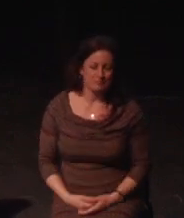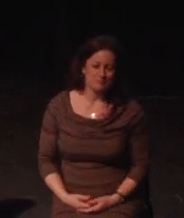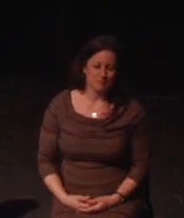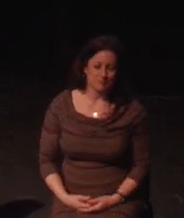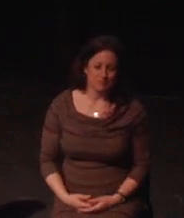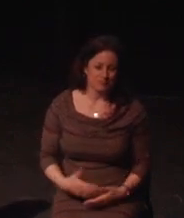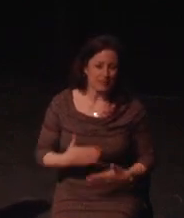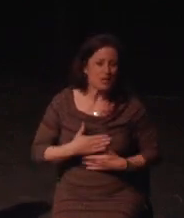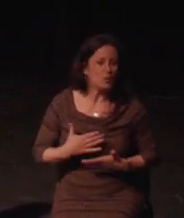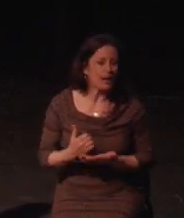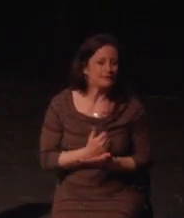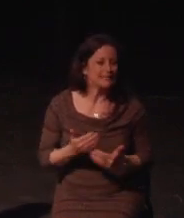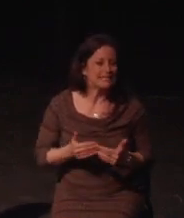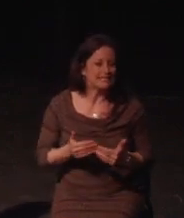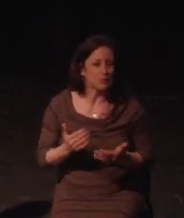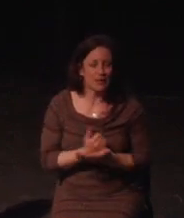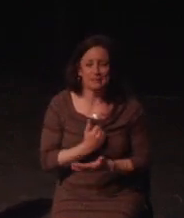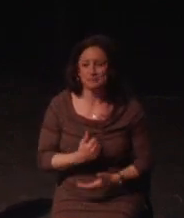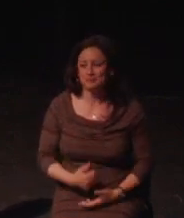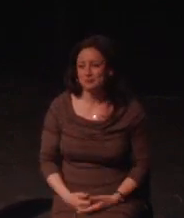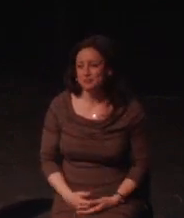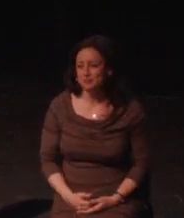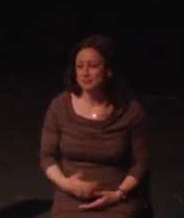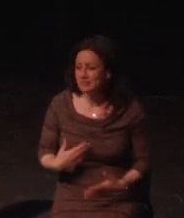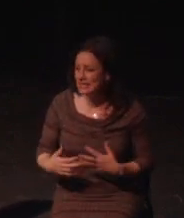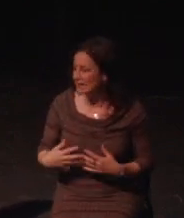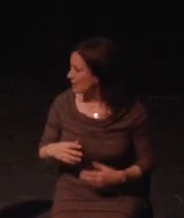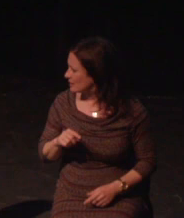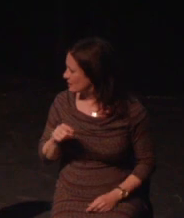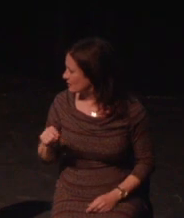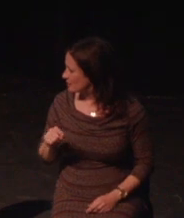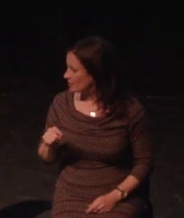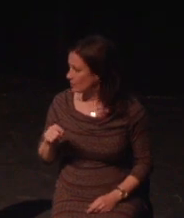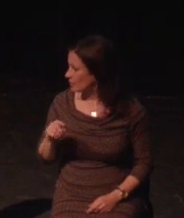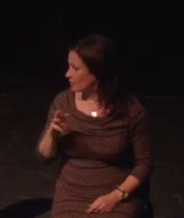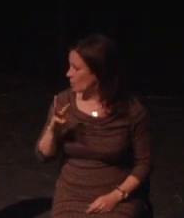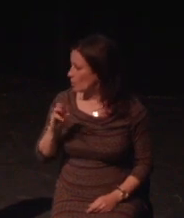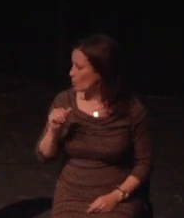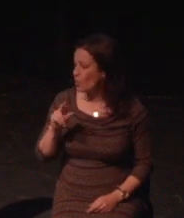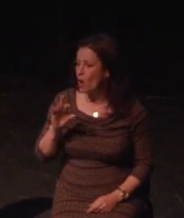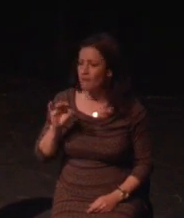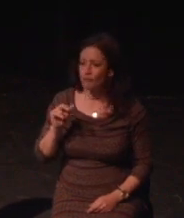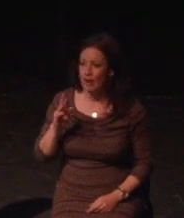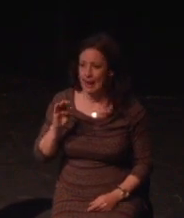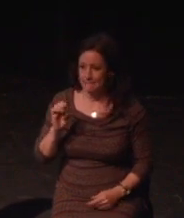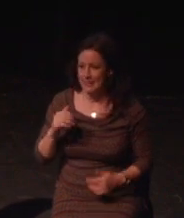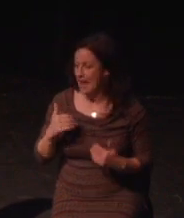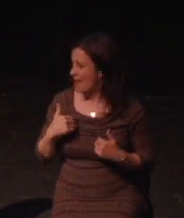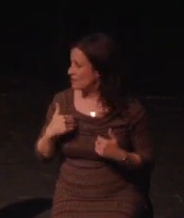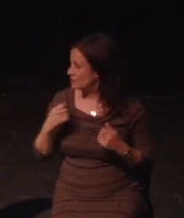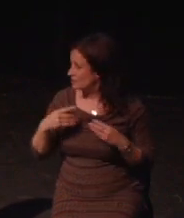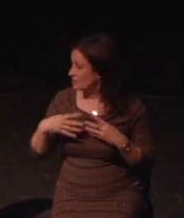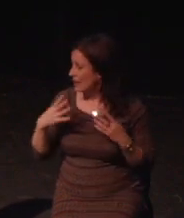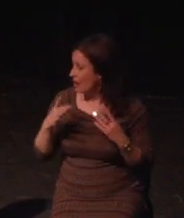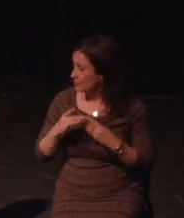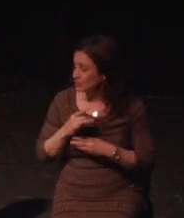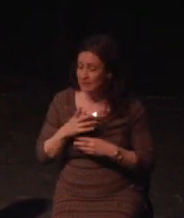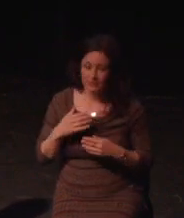Just like I was encouraged to move forward with how I can make a difference I want to encourage the industry,